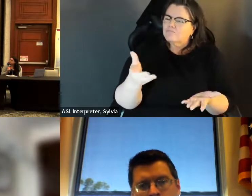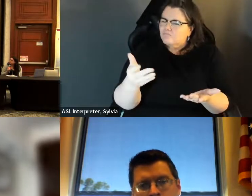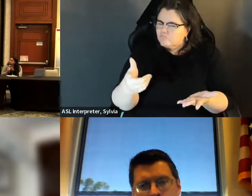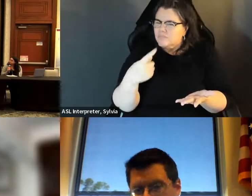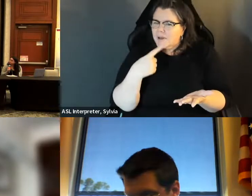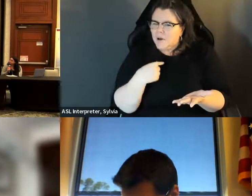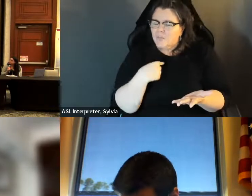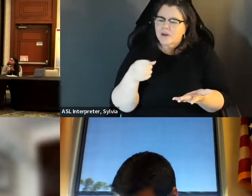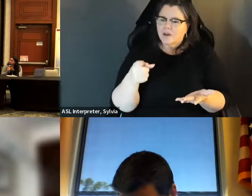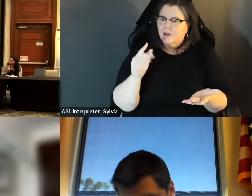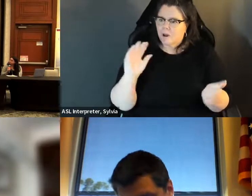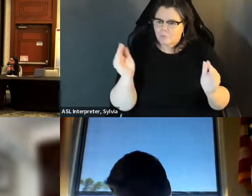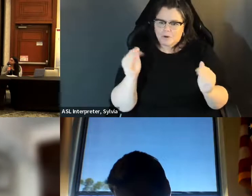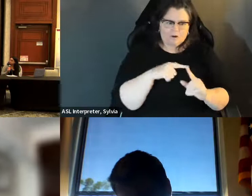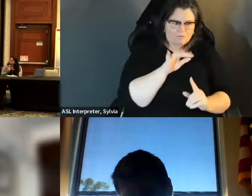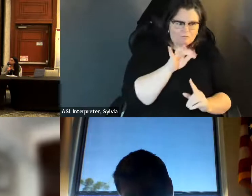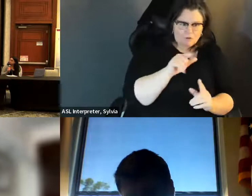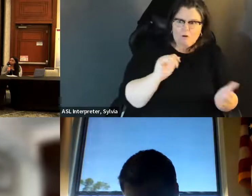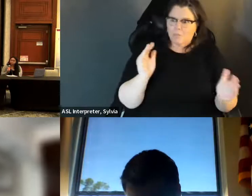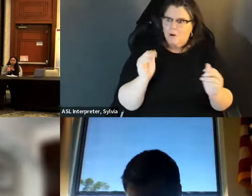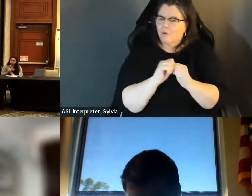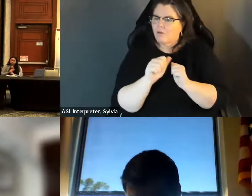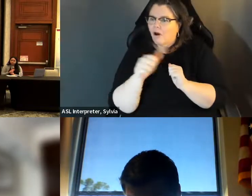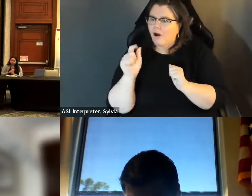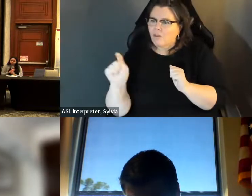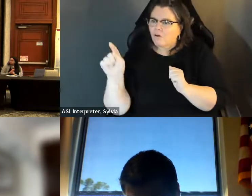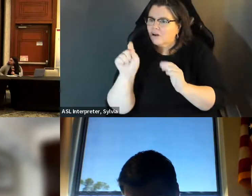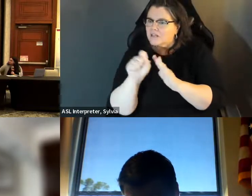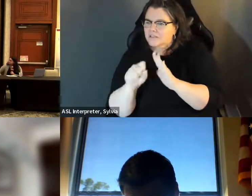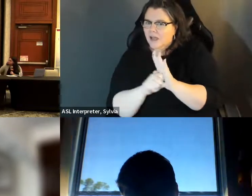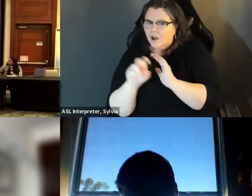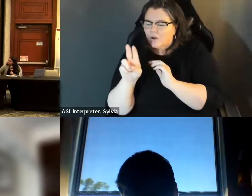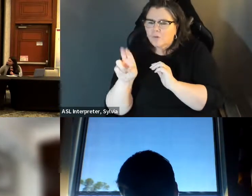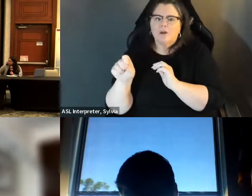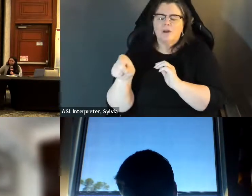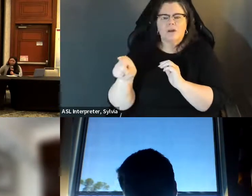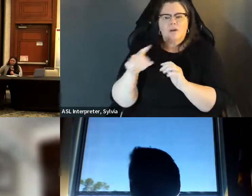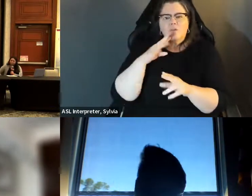about your work at vote writers. When it comes to You know transition over to Joslin. If you could talk a little bit about your work at vote riders when it comes to current State id laws, how what does that look like versus other parts of the country? current state ID laws, what does that look like in Florida versus other parts of the country and how does that